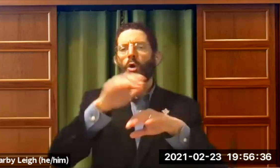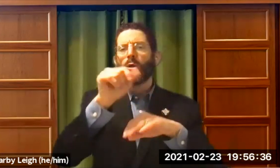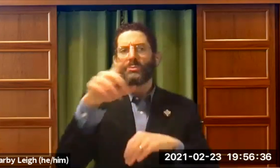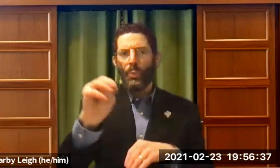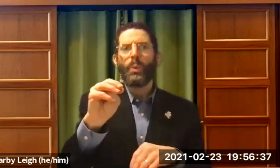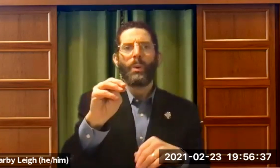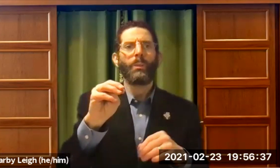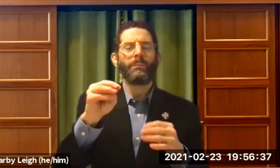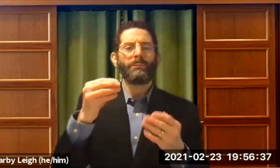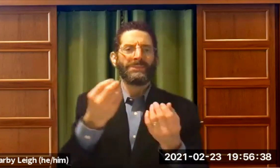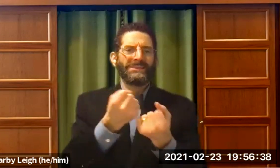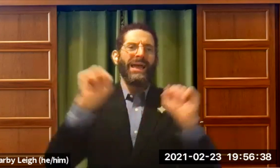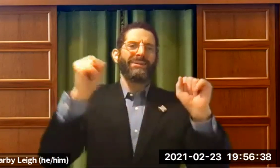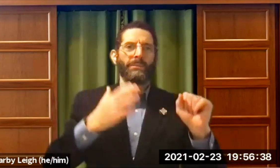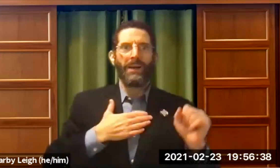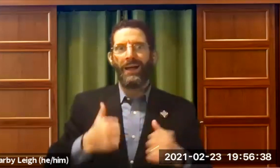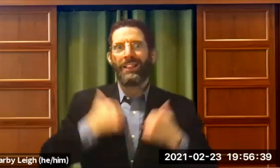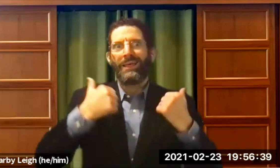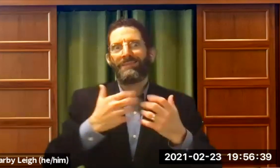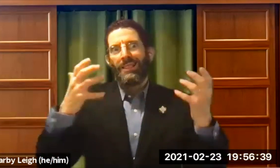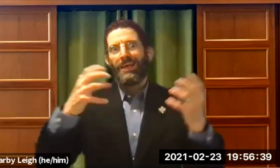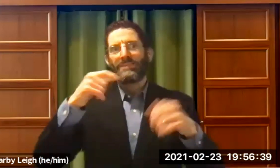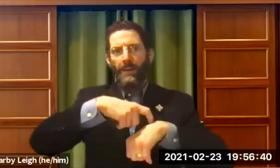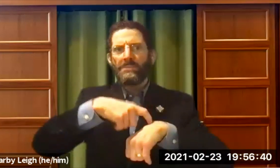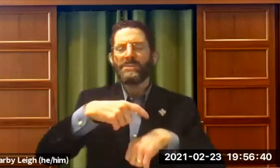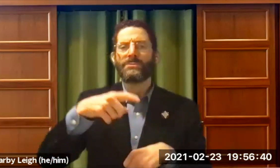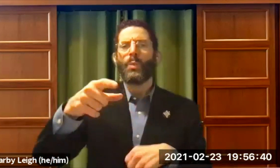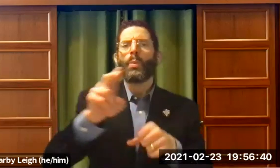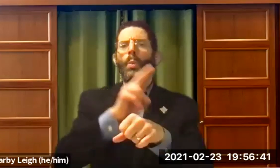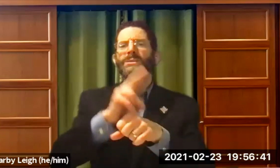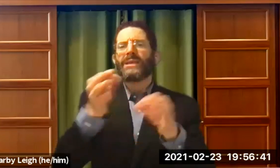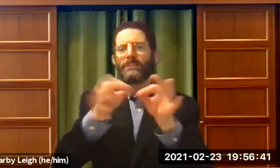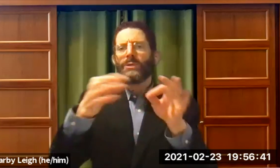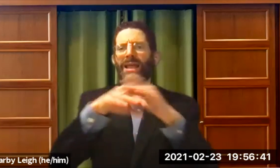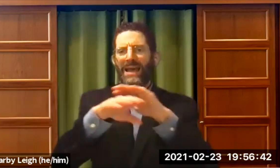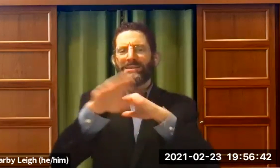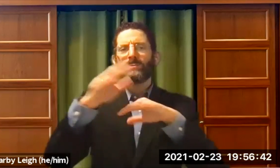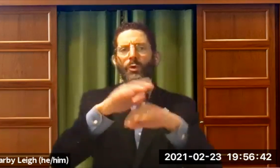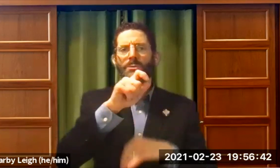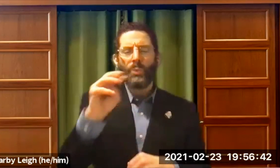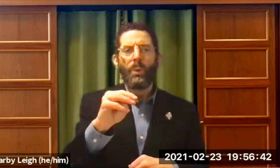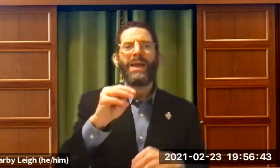So the captioning also gives me access on Zoom. So I've had a lot of access with Zoom and